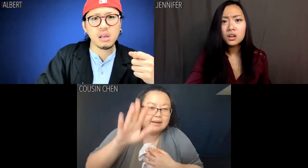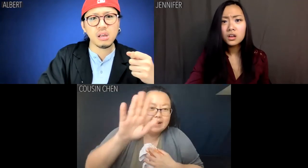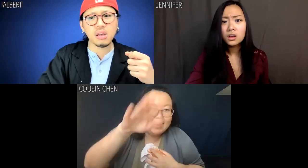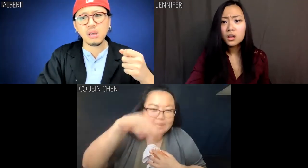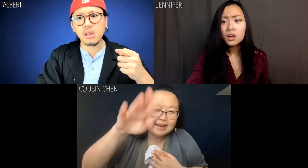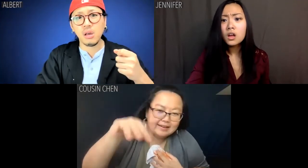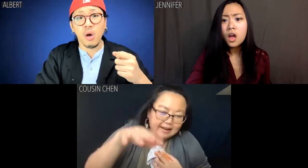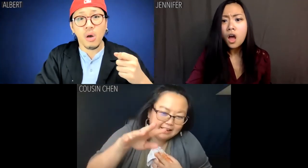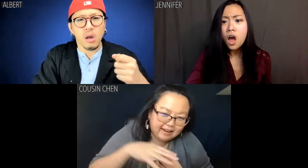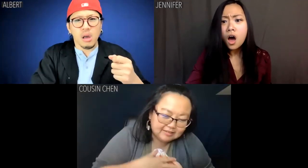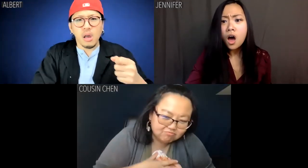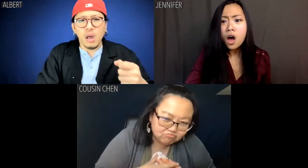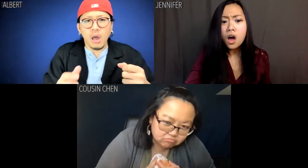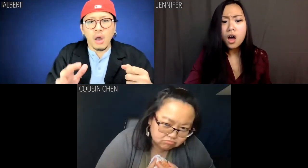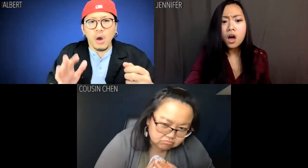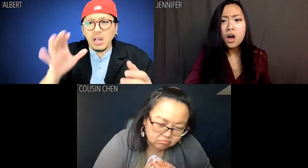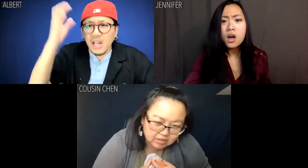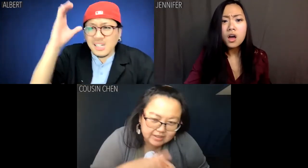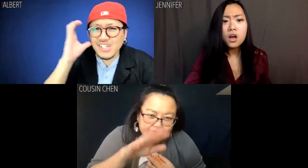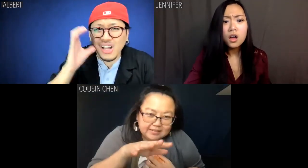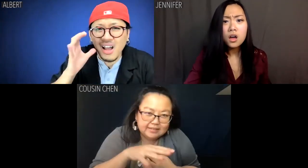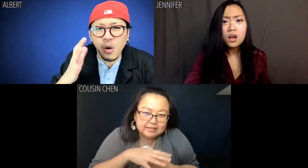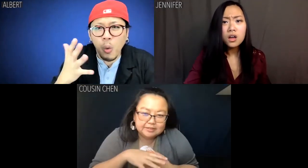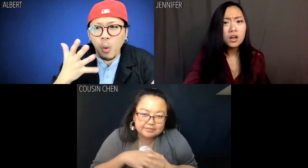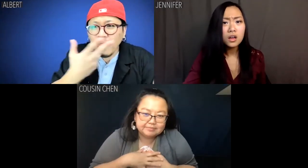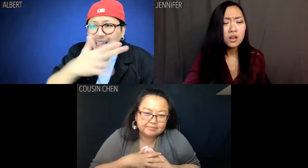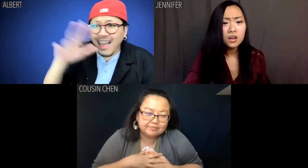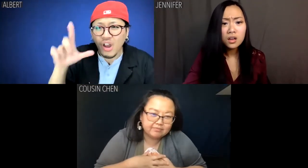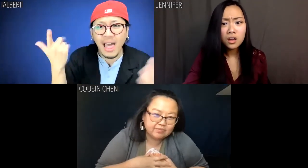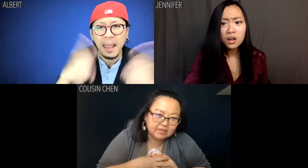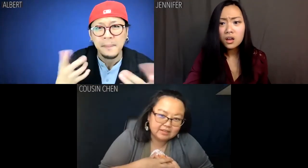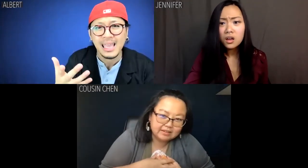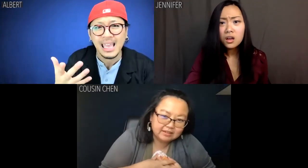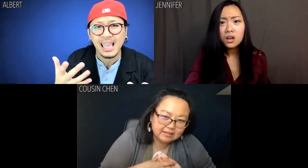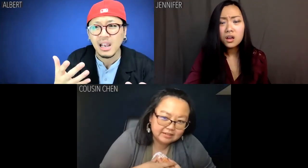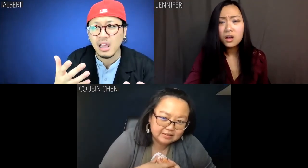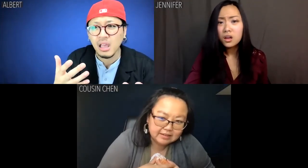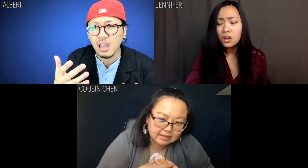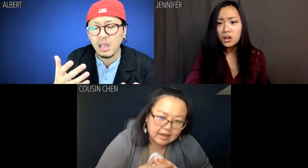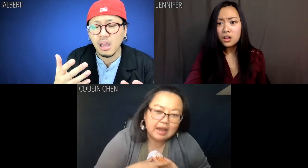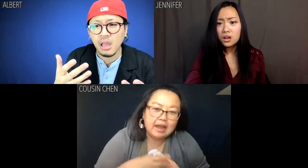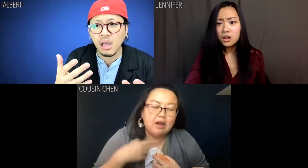Cousin Chen: Hey... hey. Albert: Cousin Chen? What the hell happened to you?